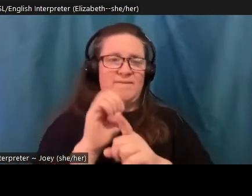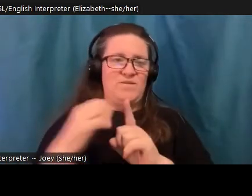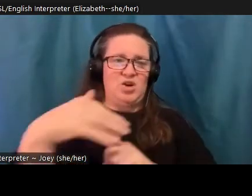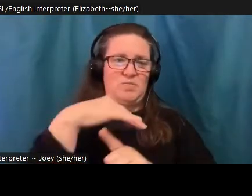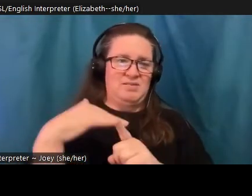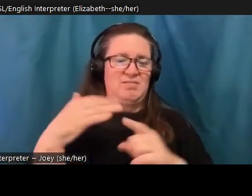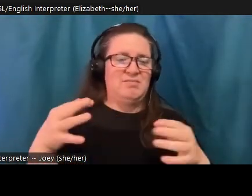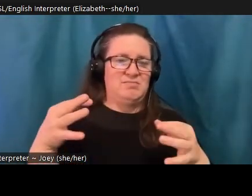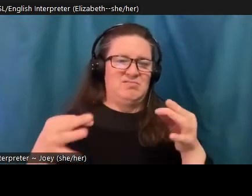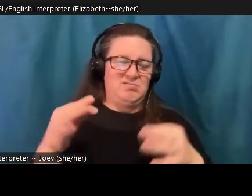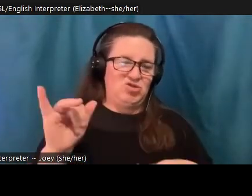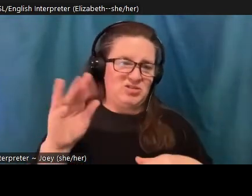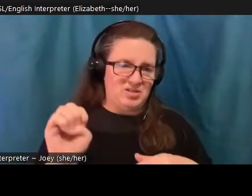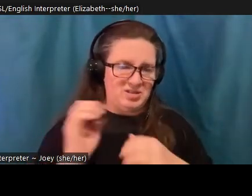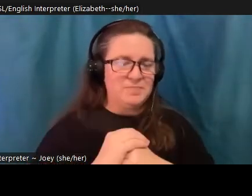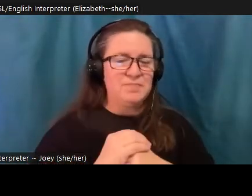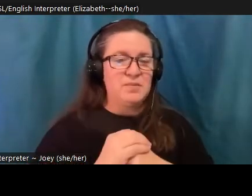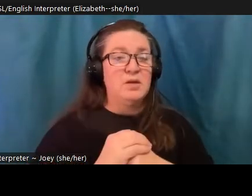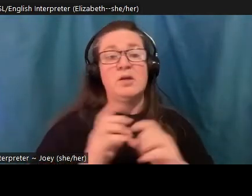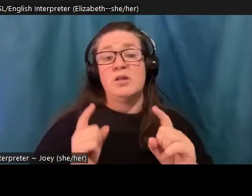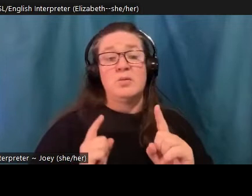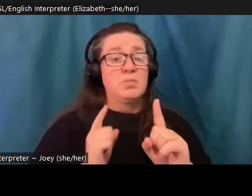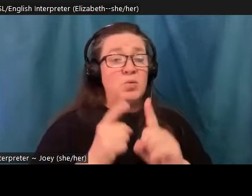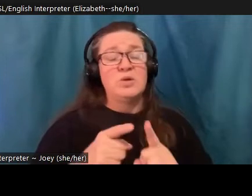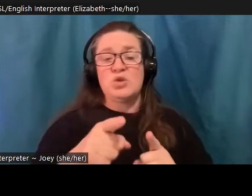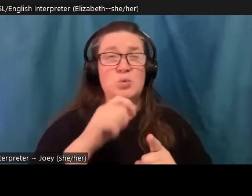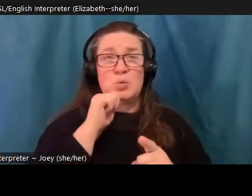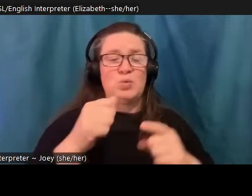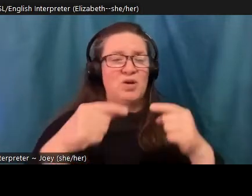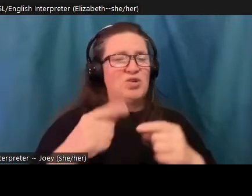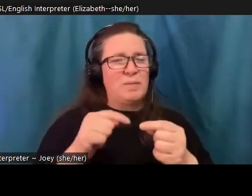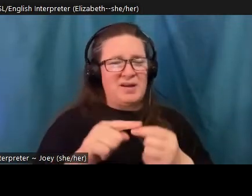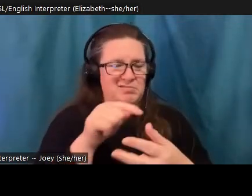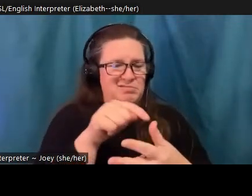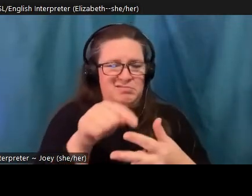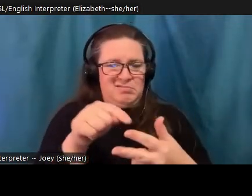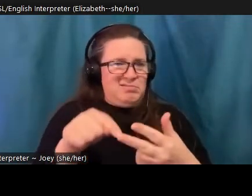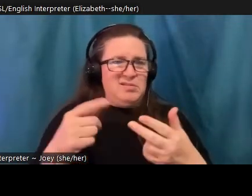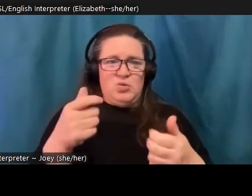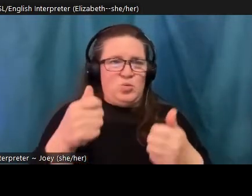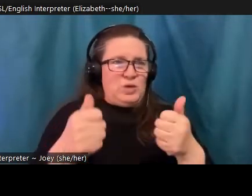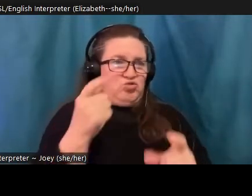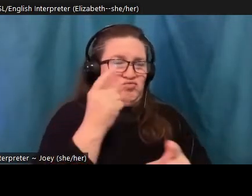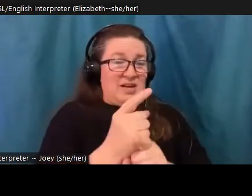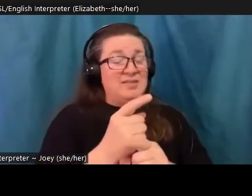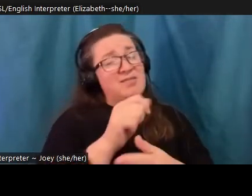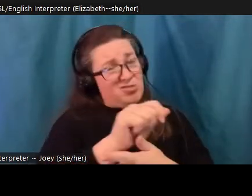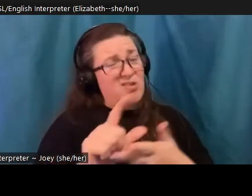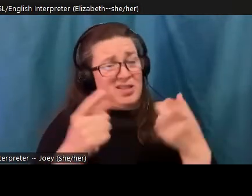point is not argue over which of these three stories is correct, since they are all happening. Rather, the question is, which